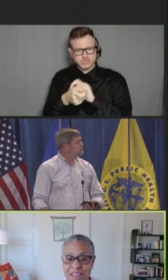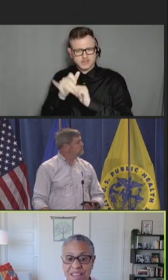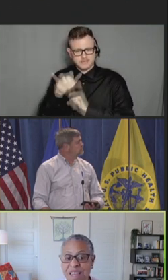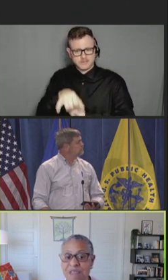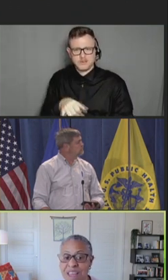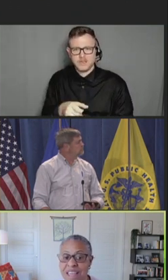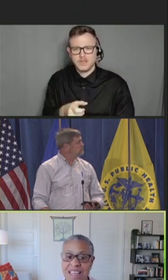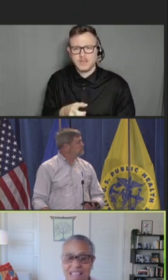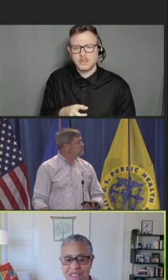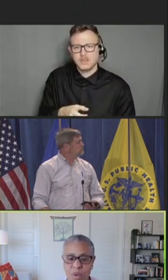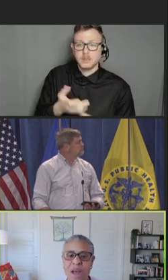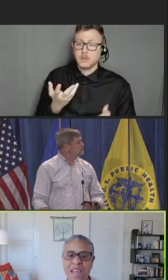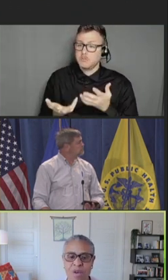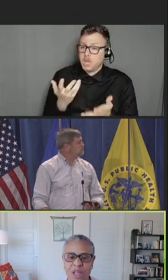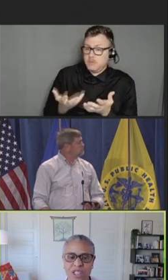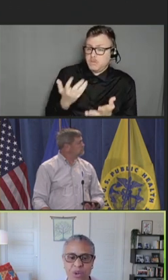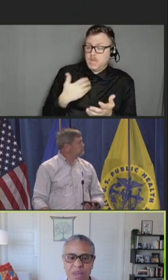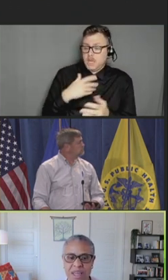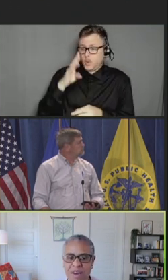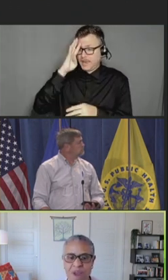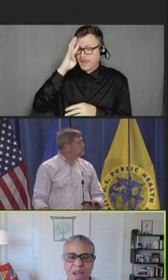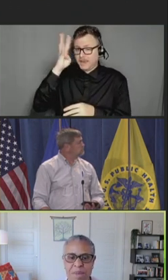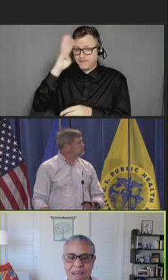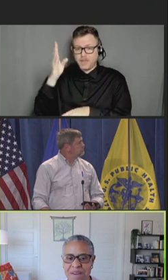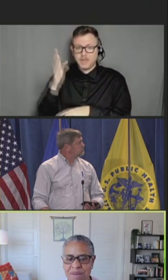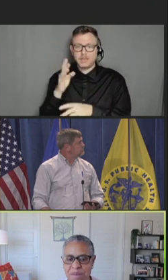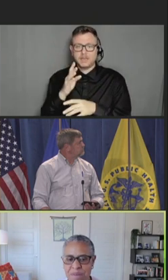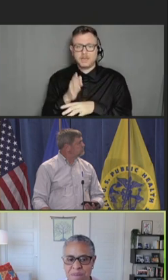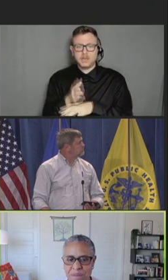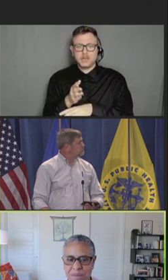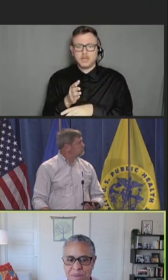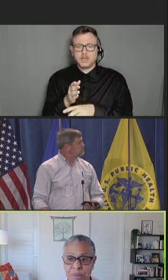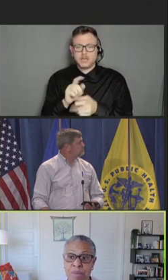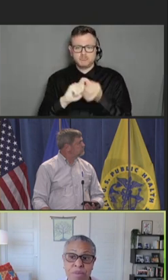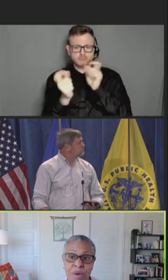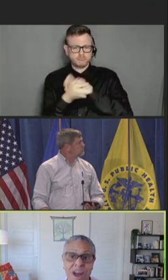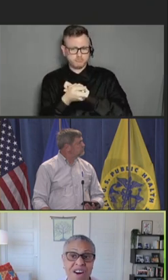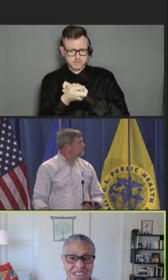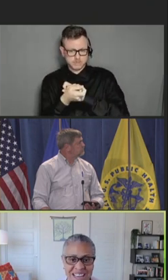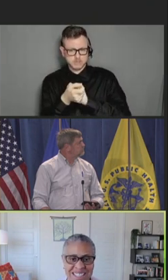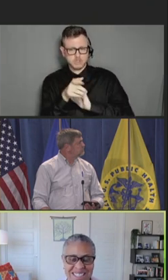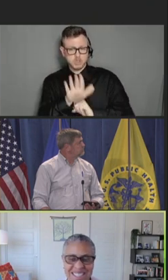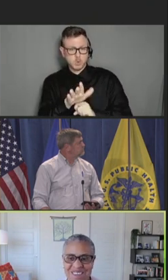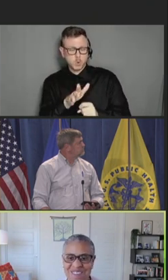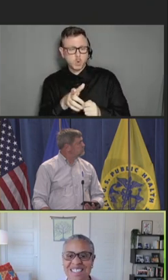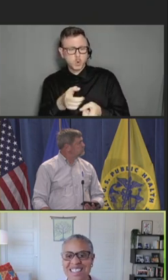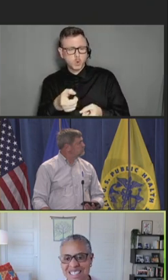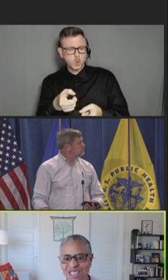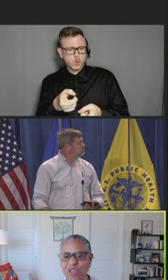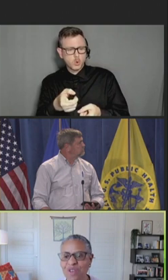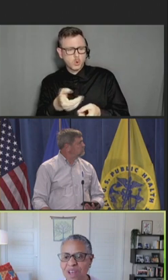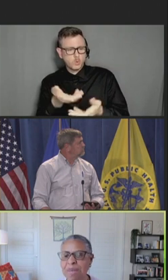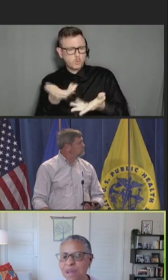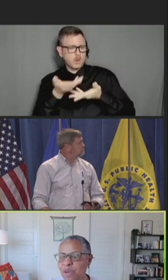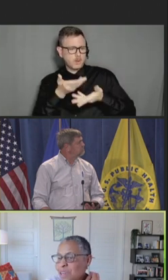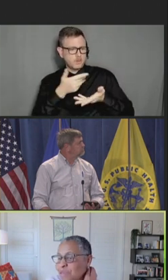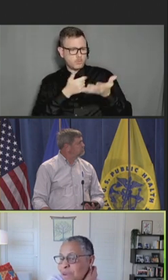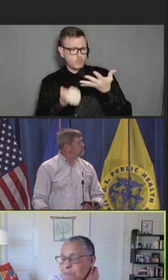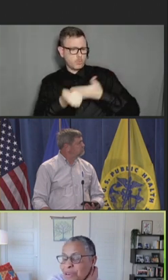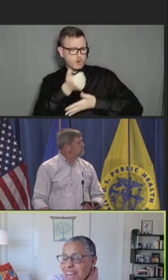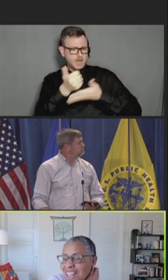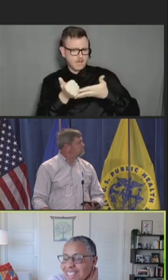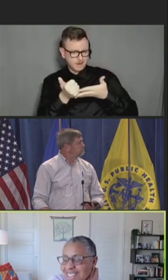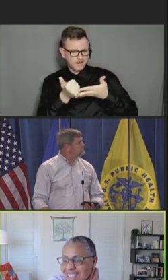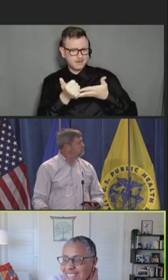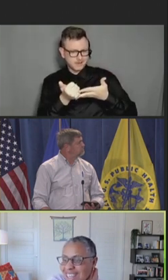innovating in the way in which we recommend prioritizing vaccines for development or different